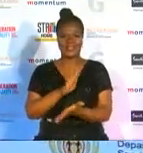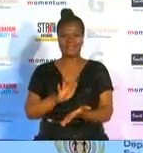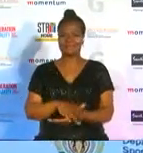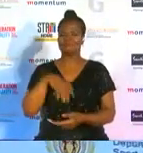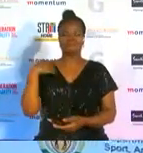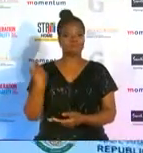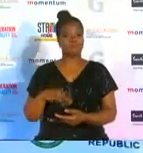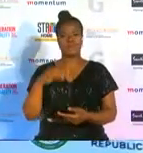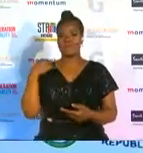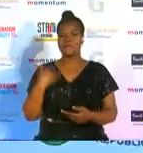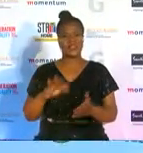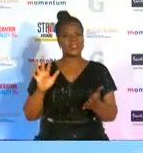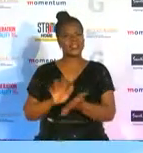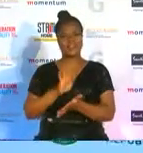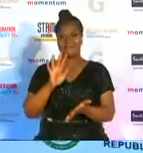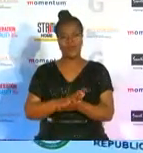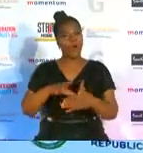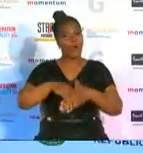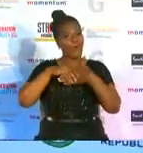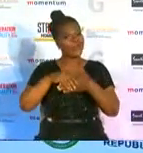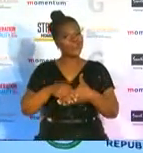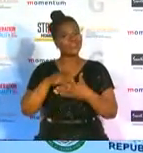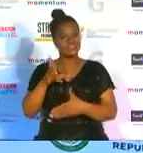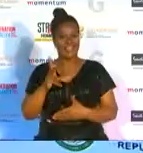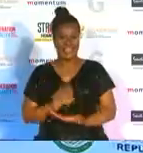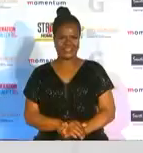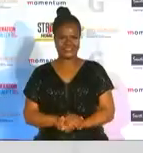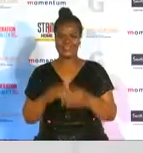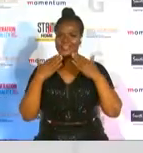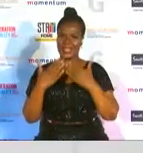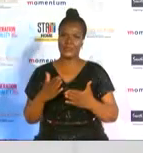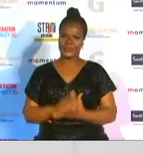grateful congratulations once again for your award